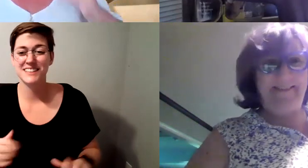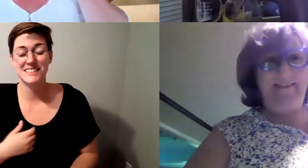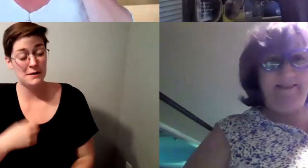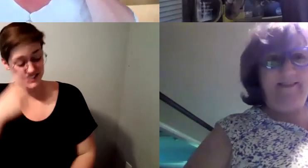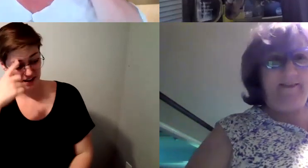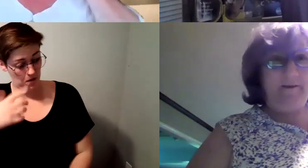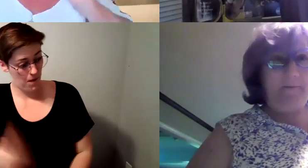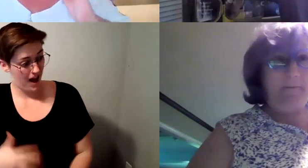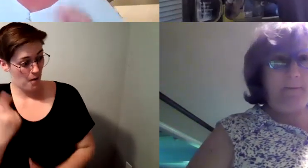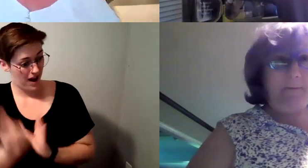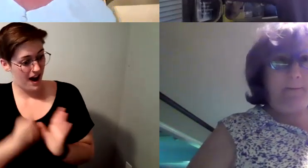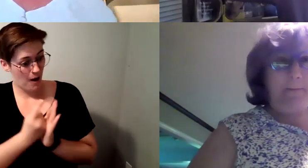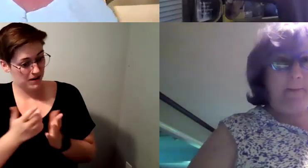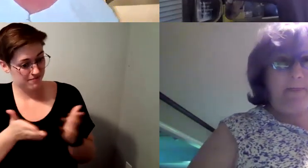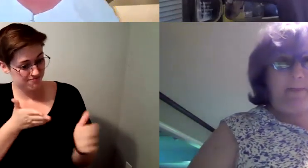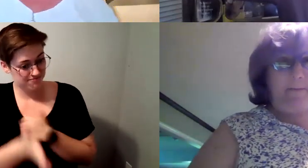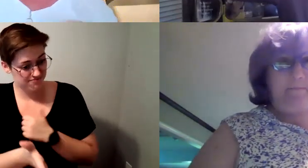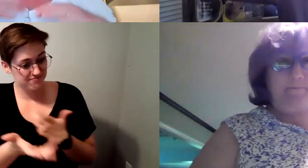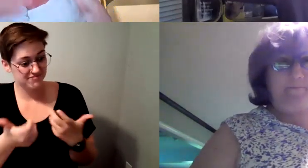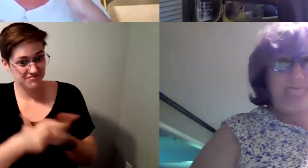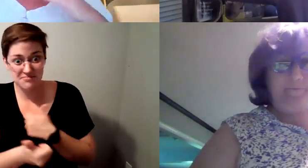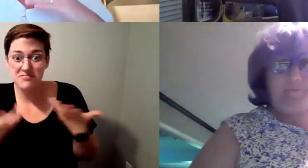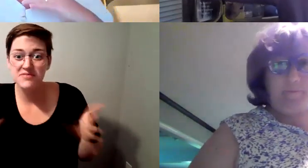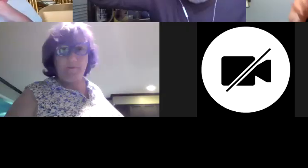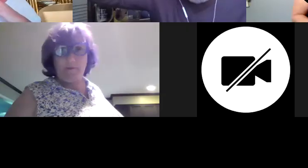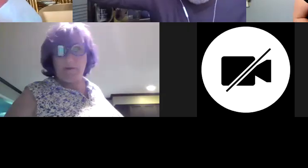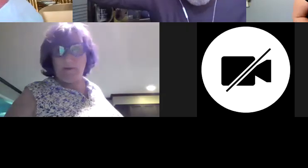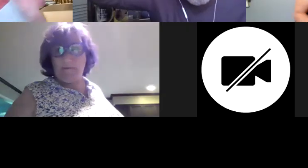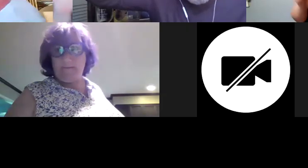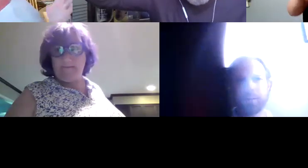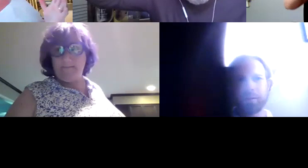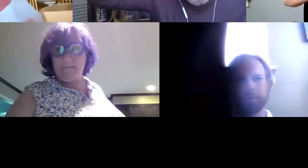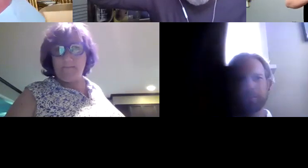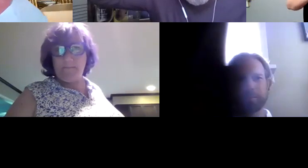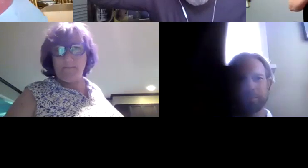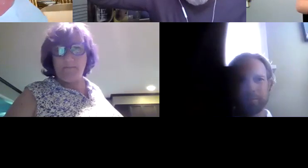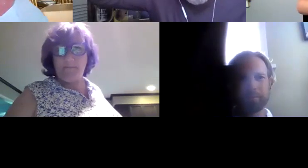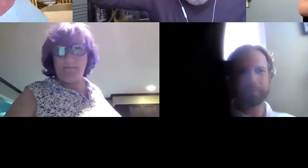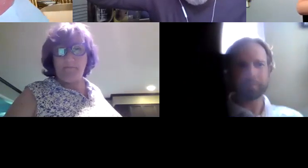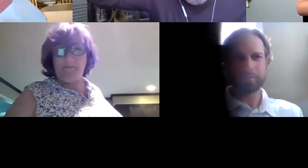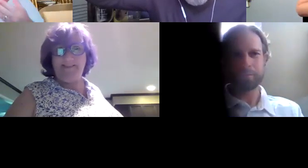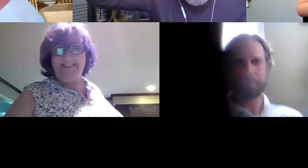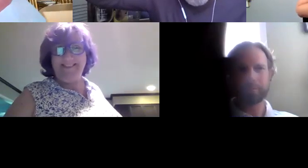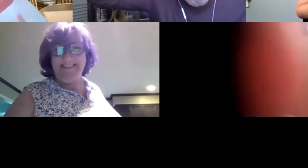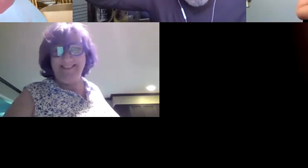Kelly Redder: An hour and I timed each section and I killed off an entire one on the writing